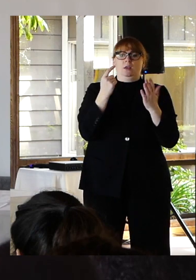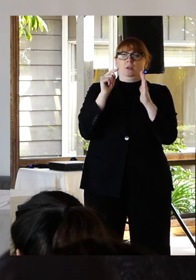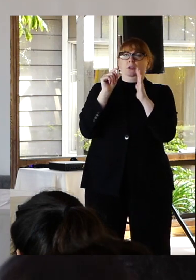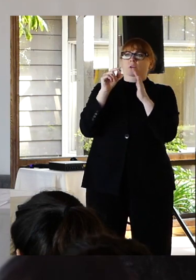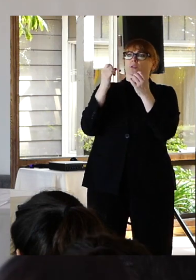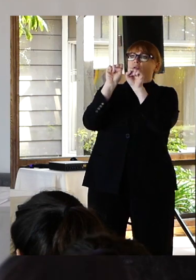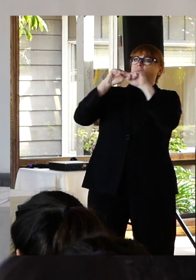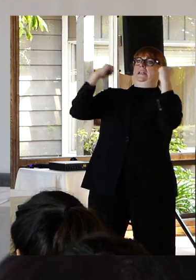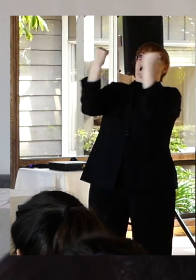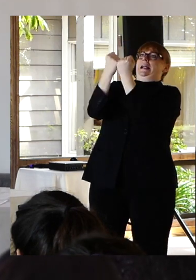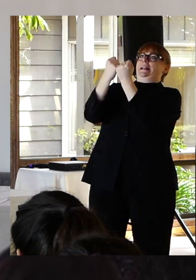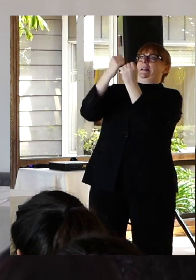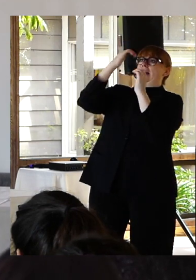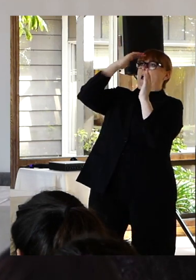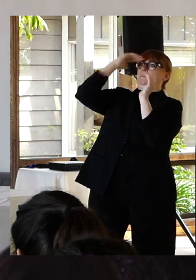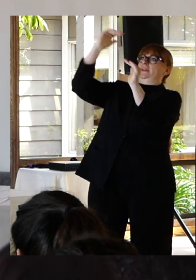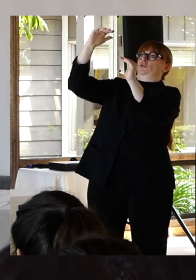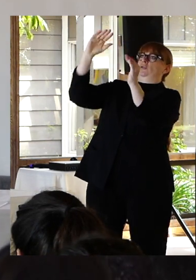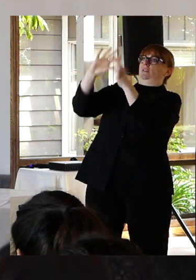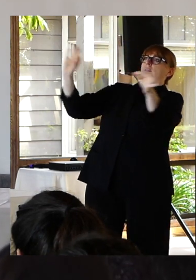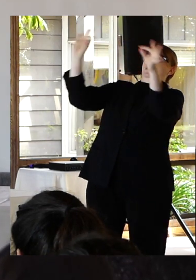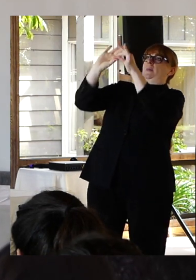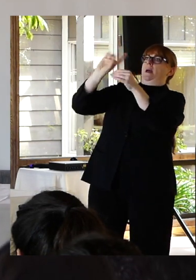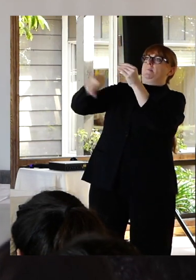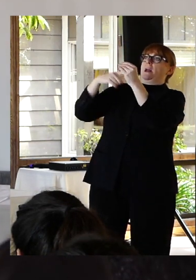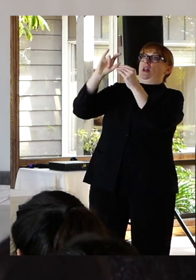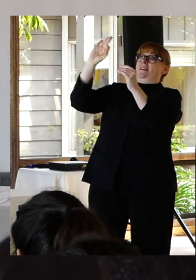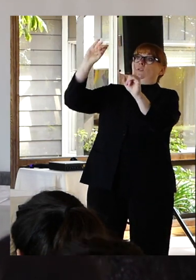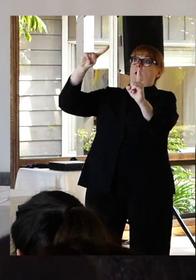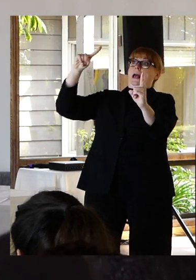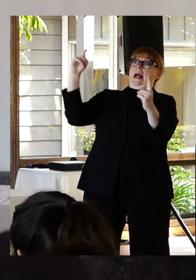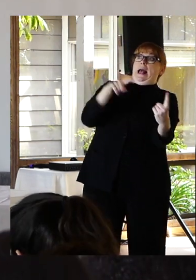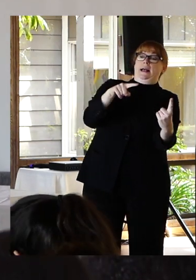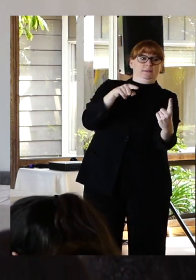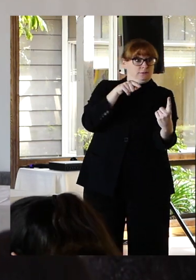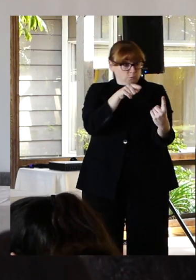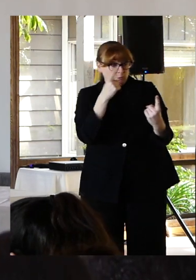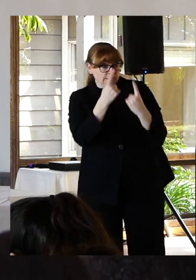And dictate about asking someone if they are considering suicide not a